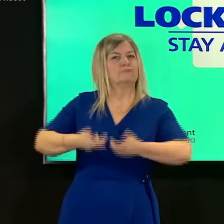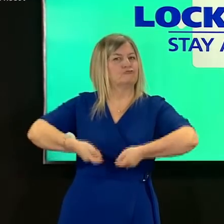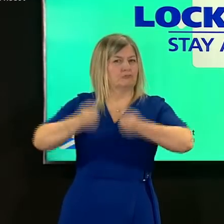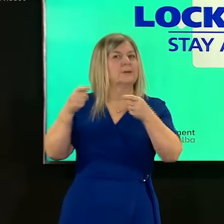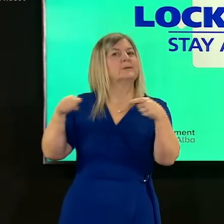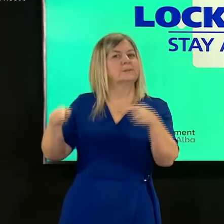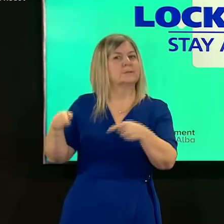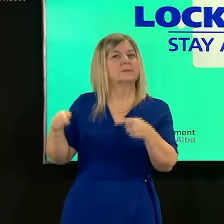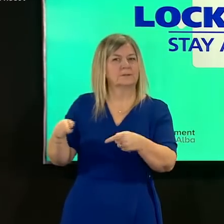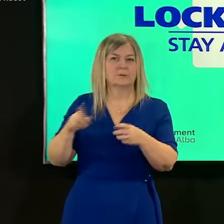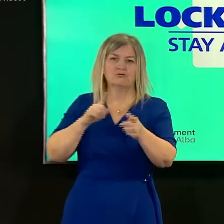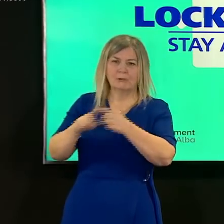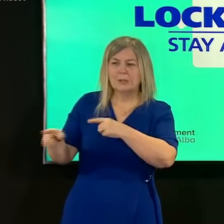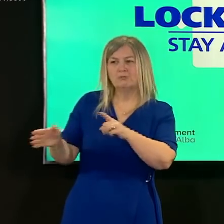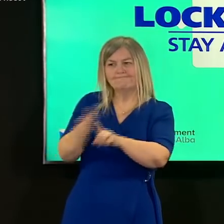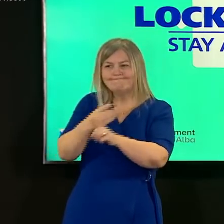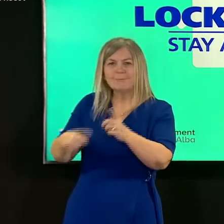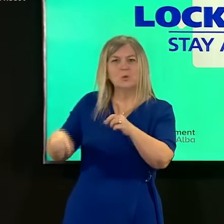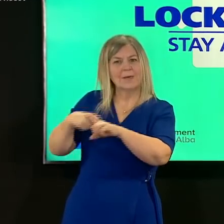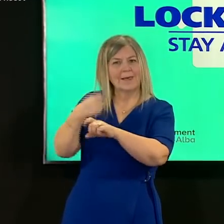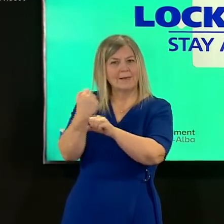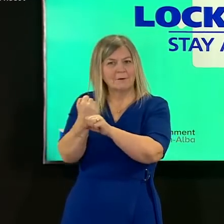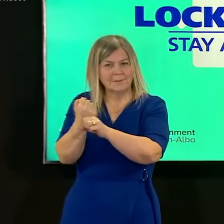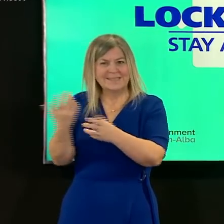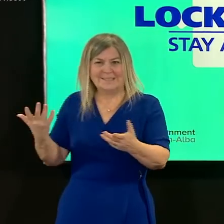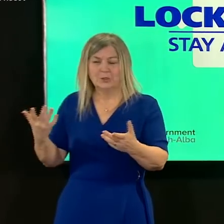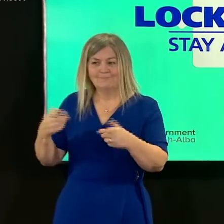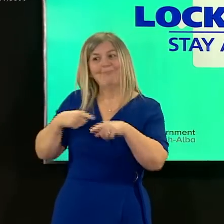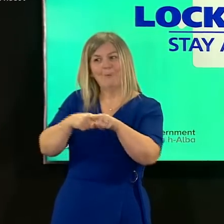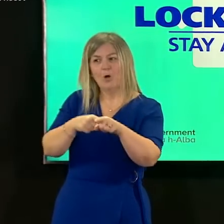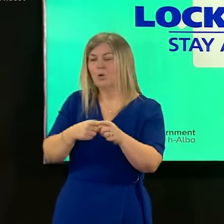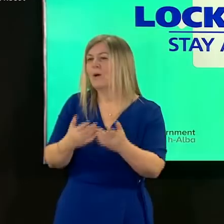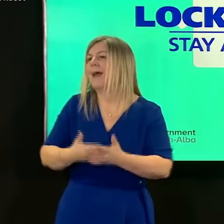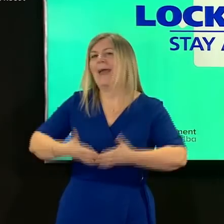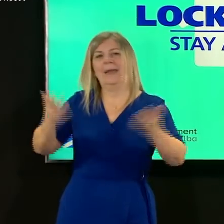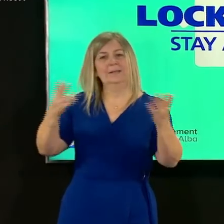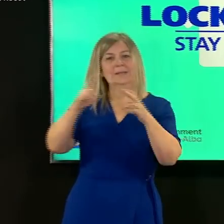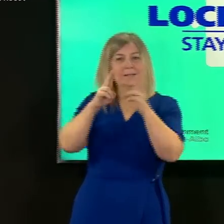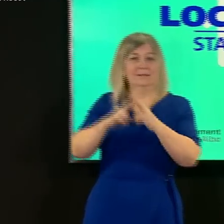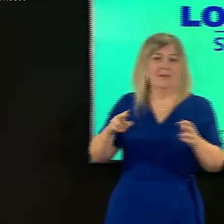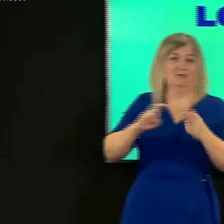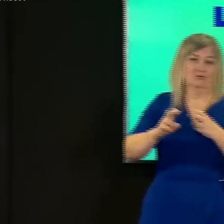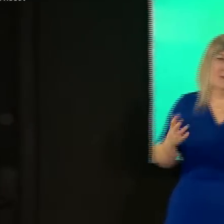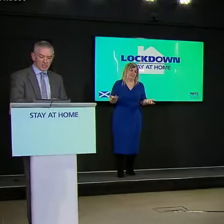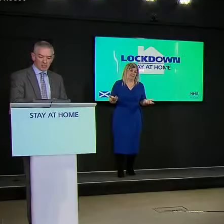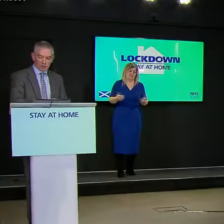the uk government to take steps on and and we'll keep on doing that gregor yeah let me say a little